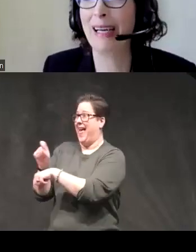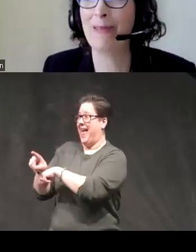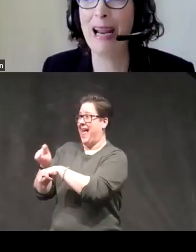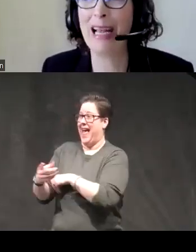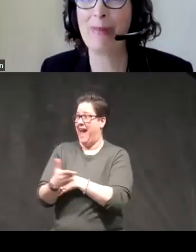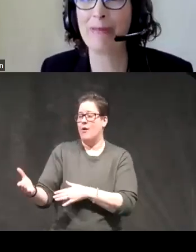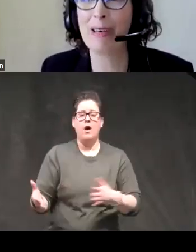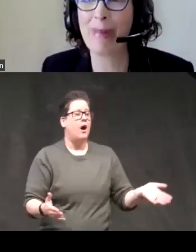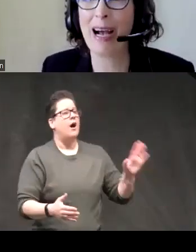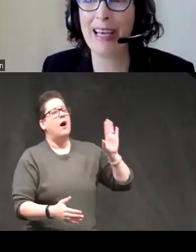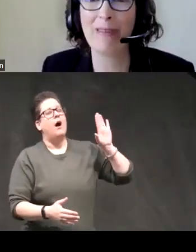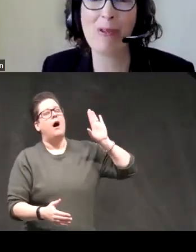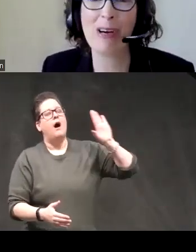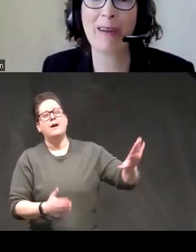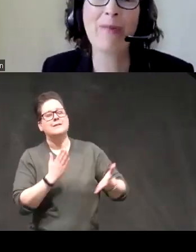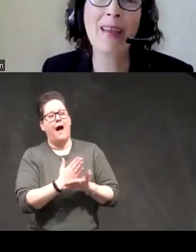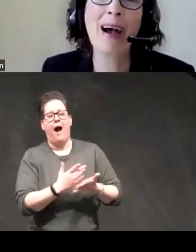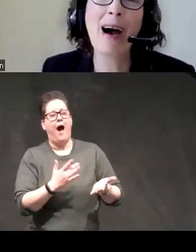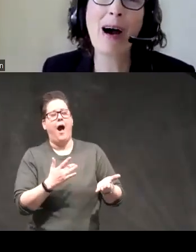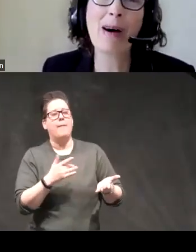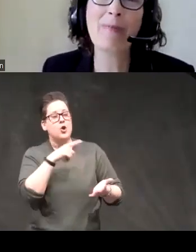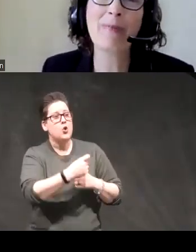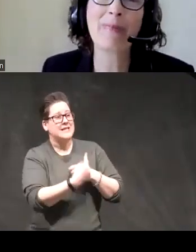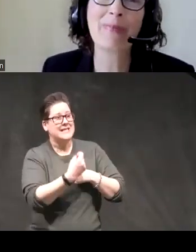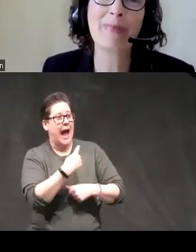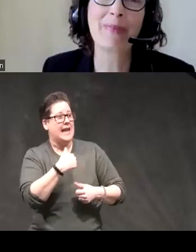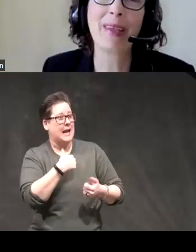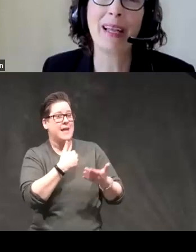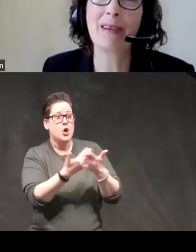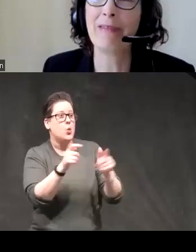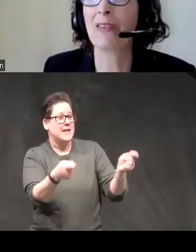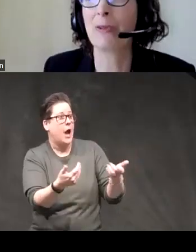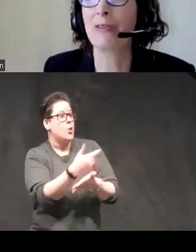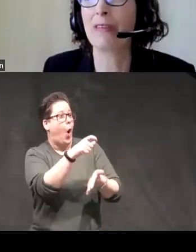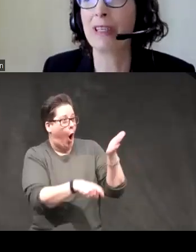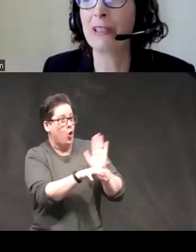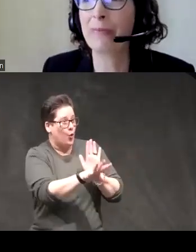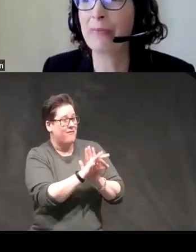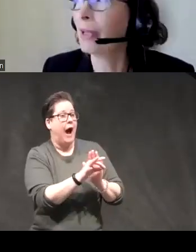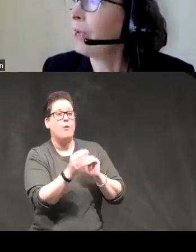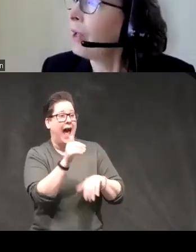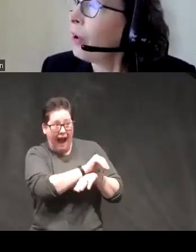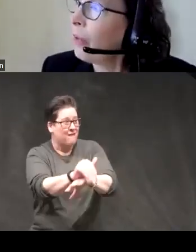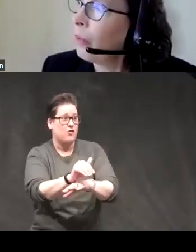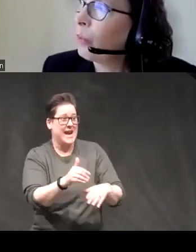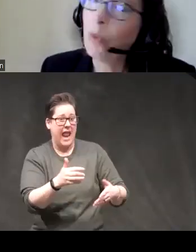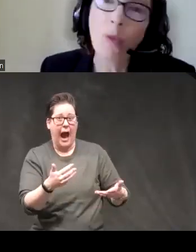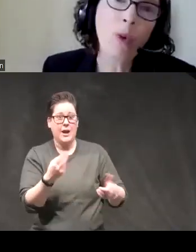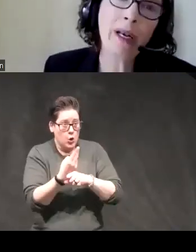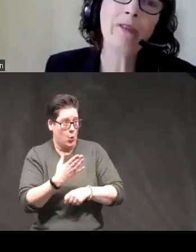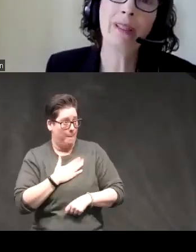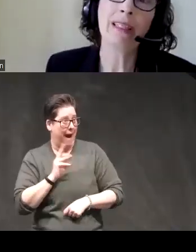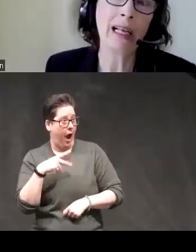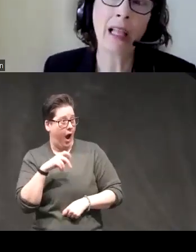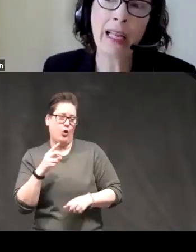me to wake up and feel behind every morning um it's a fast-moving field one of the things I like